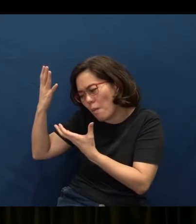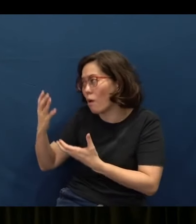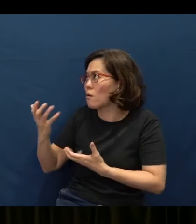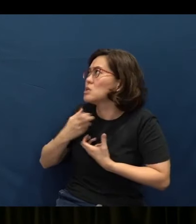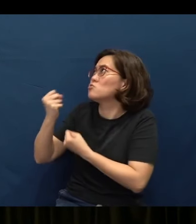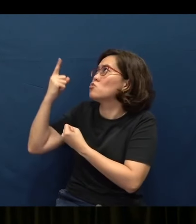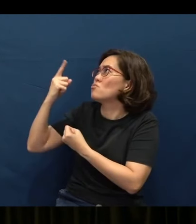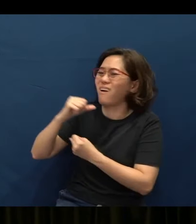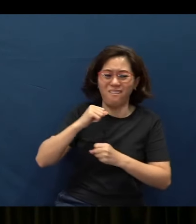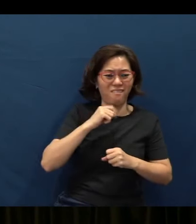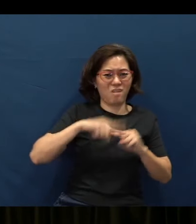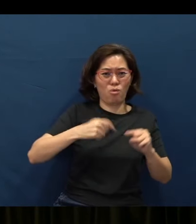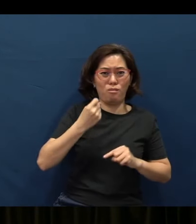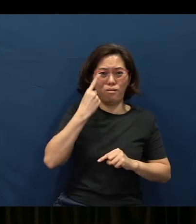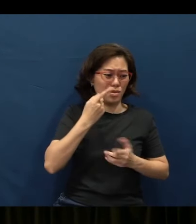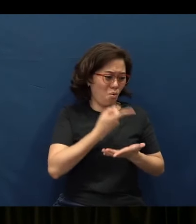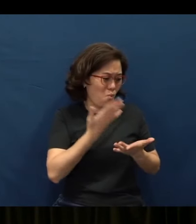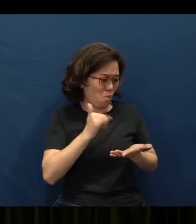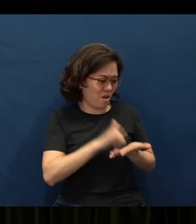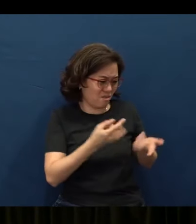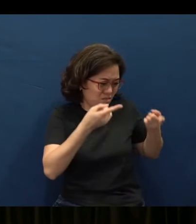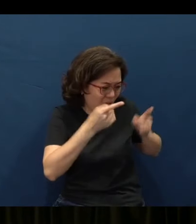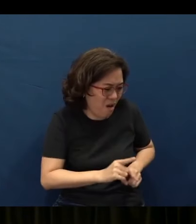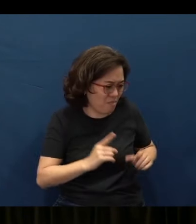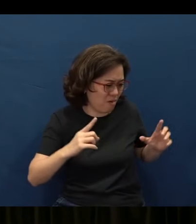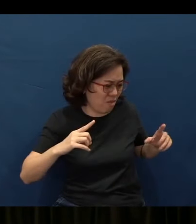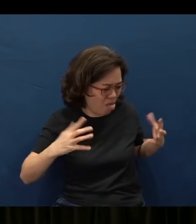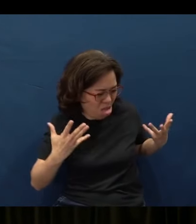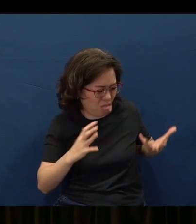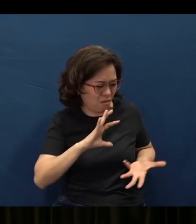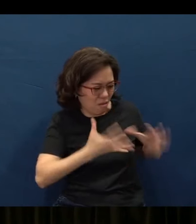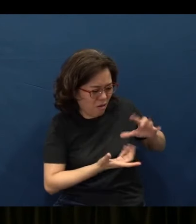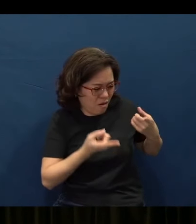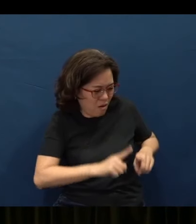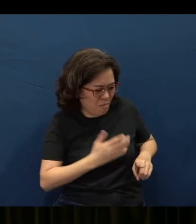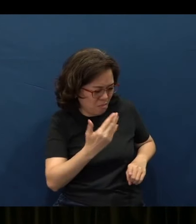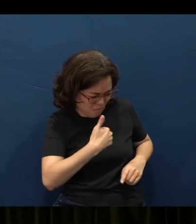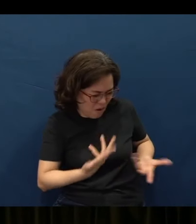I cannot understand why this calamity falls (on) me, but I will still trust You.” That's the fear of the Lord.